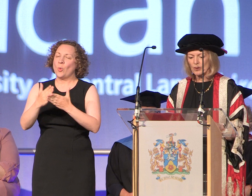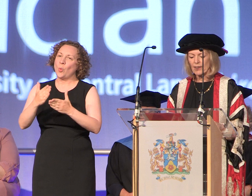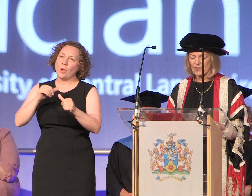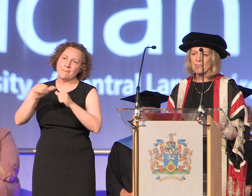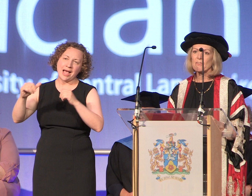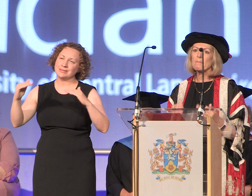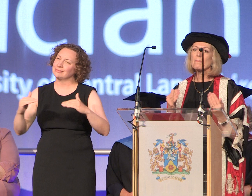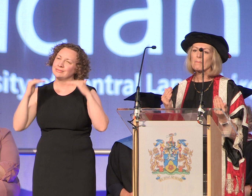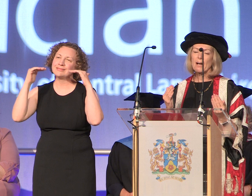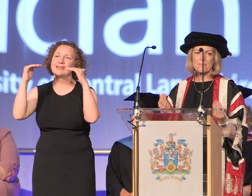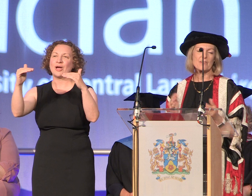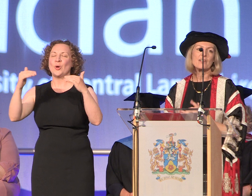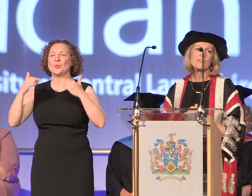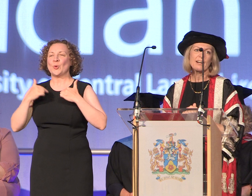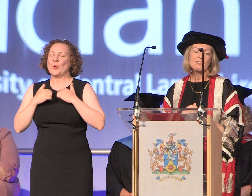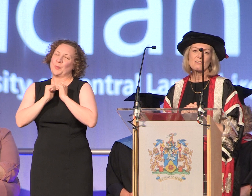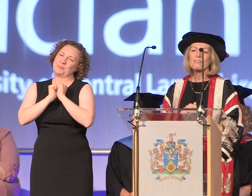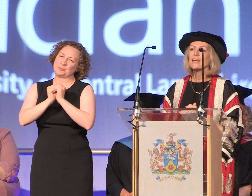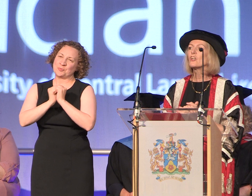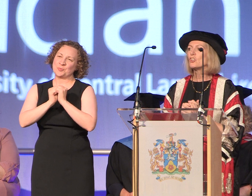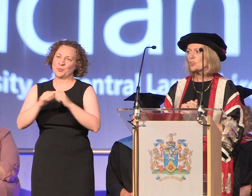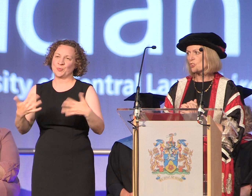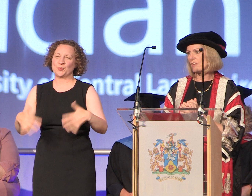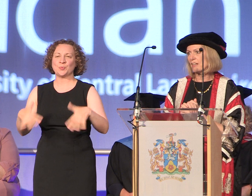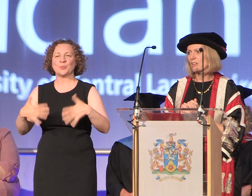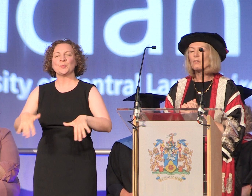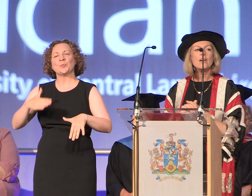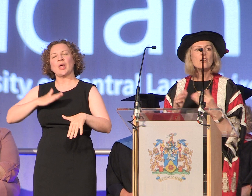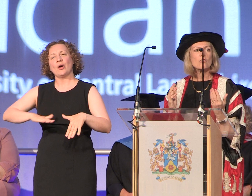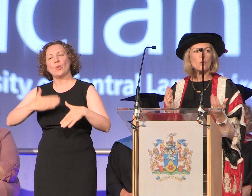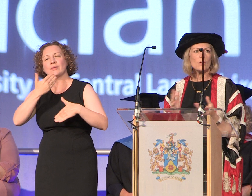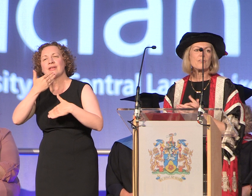the others so I'm absolutely delighted and say a huge thank you to all the